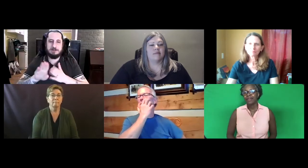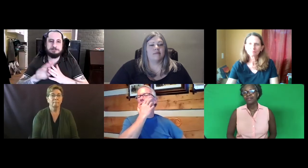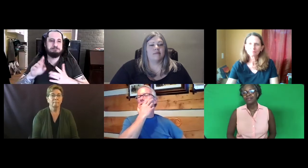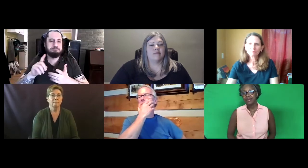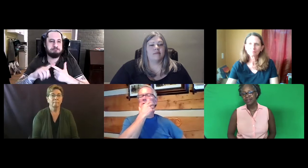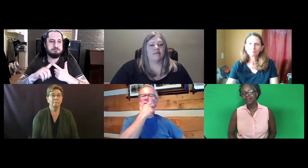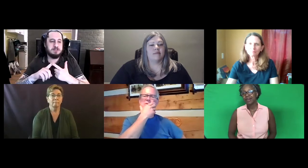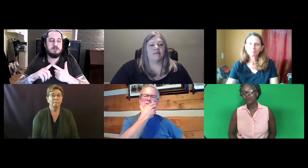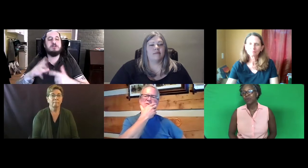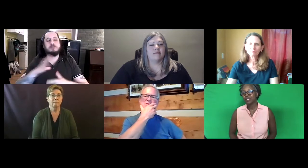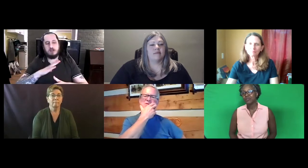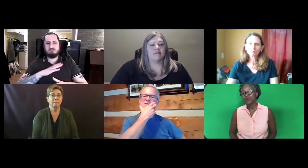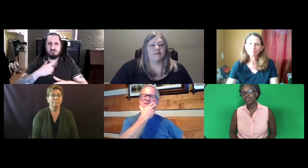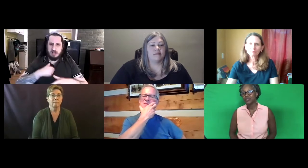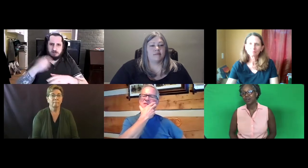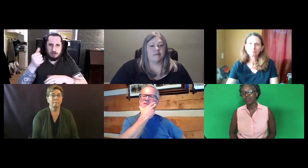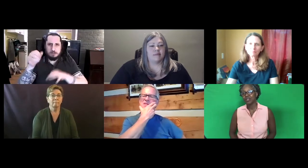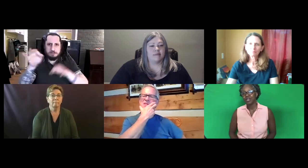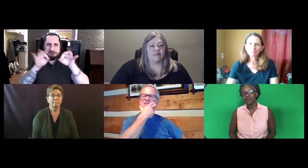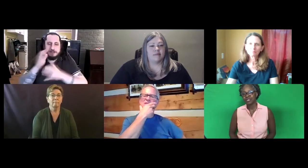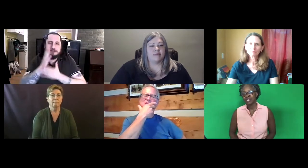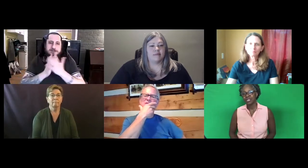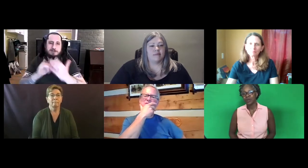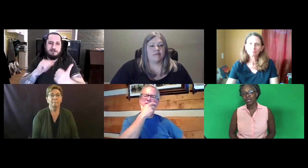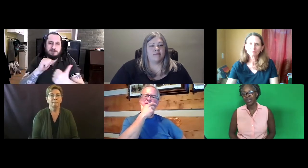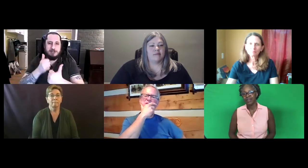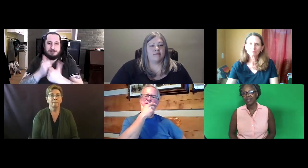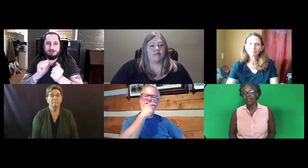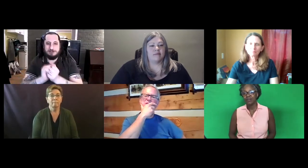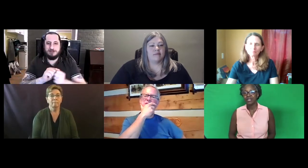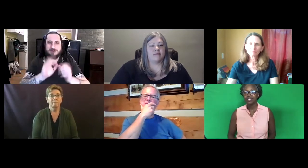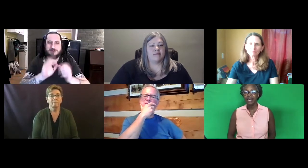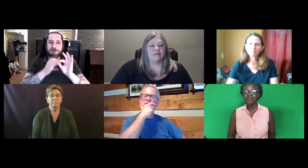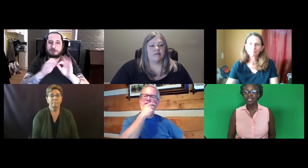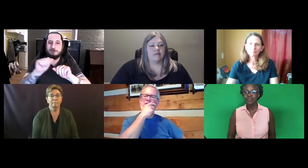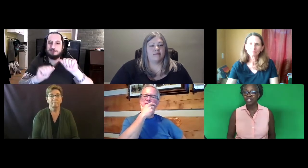And the second thing that we wanted to focus on was thinking, okay, let's have a definition